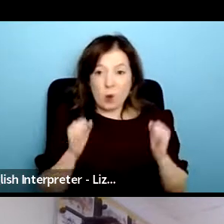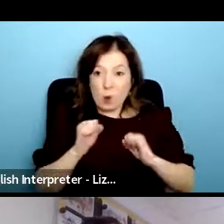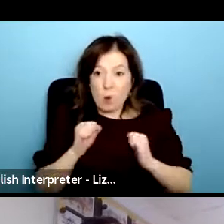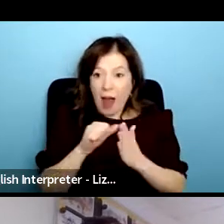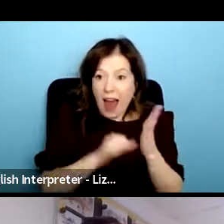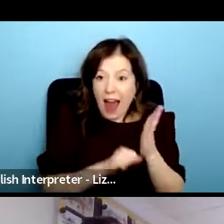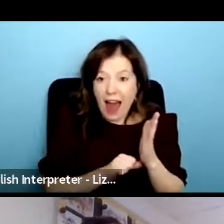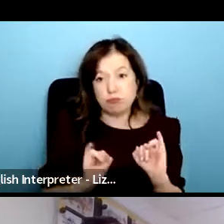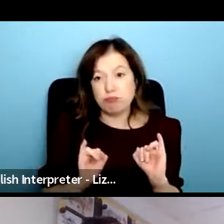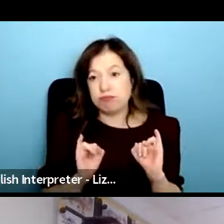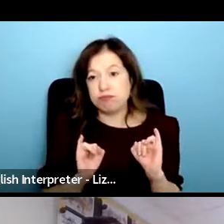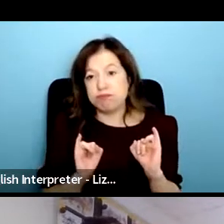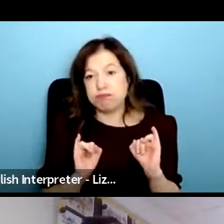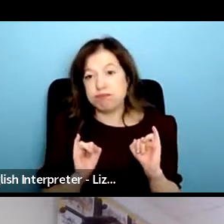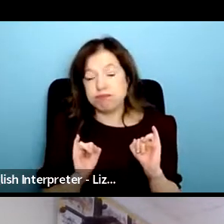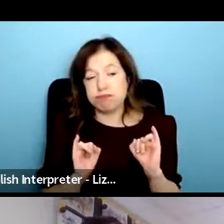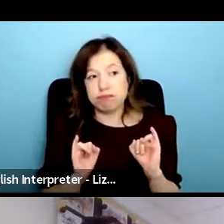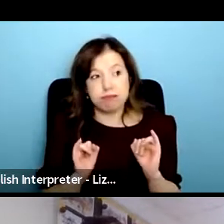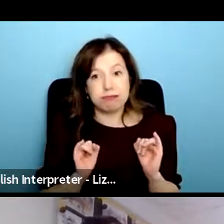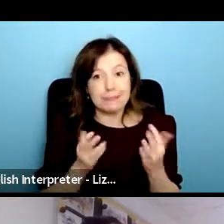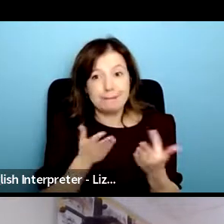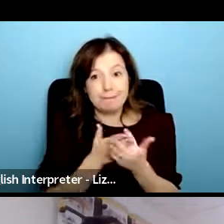ridiculous for help and people even showing up